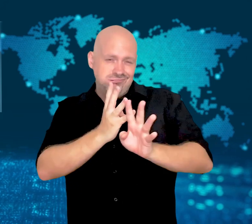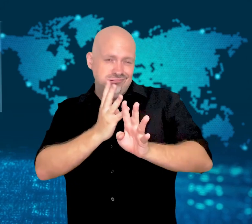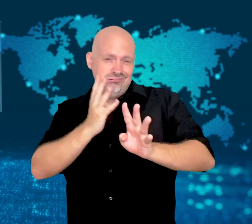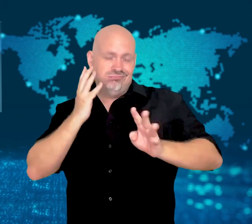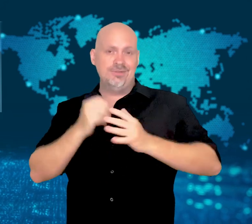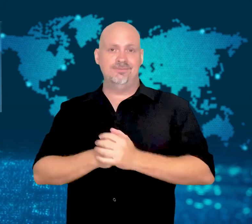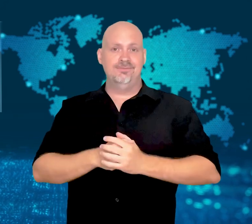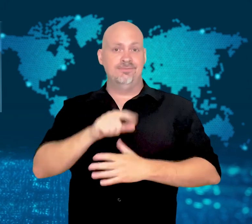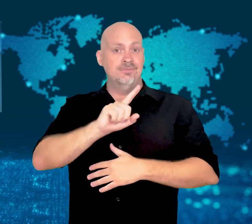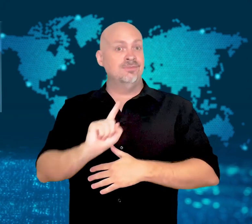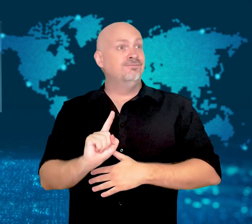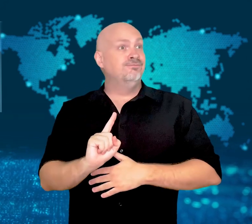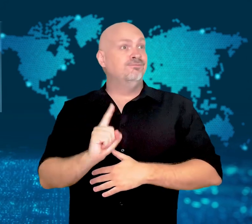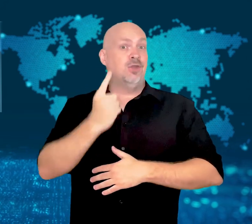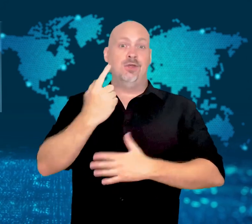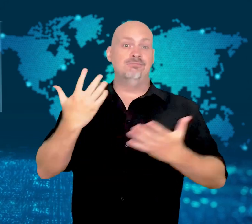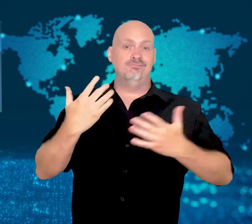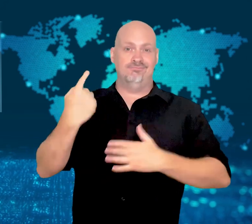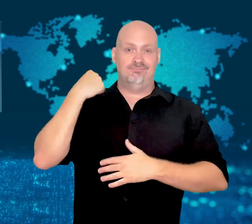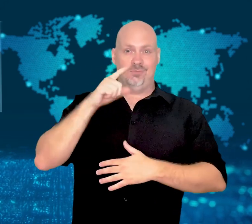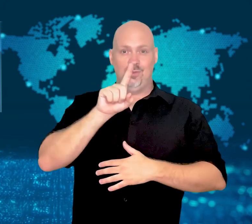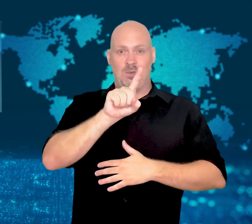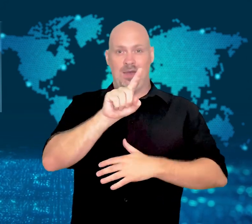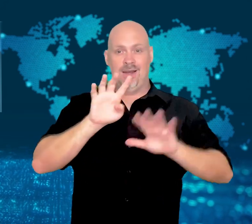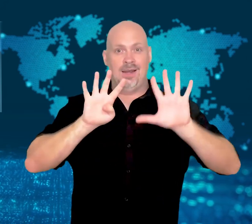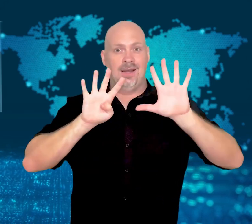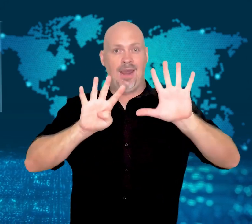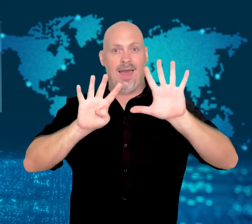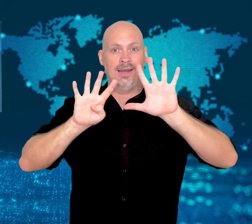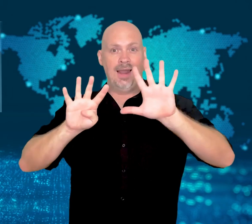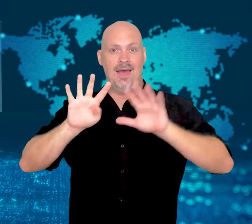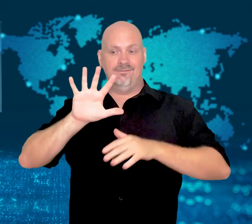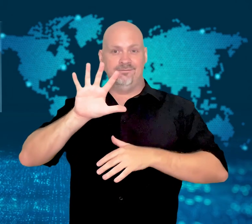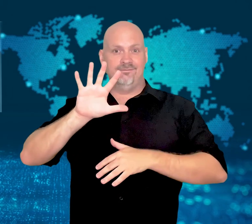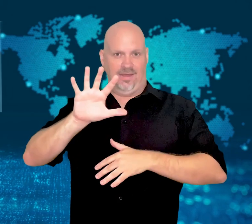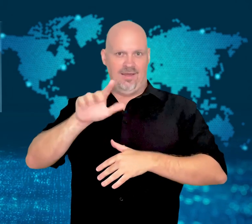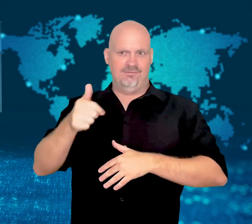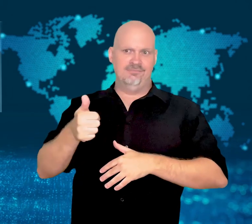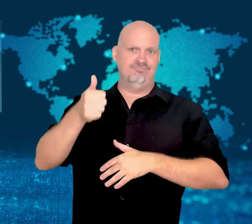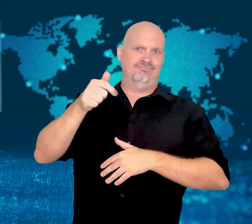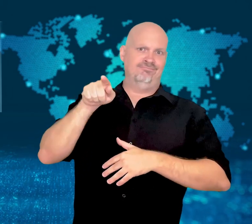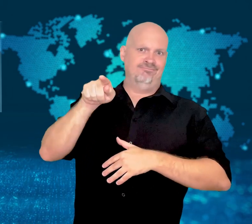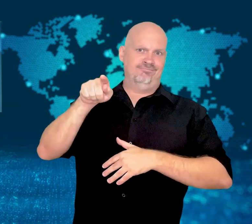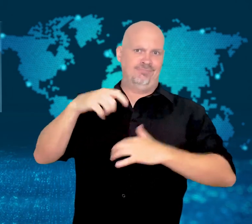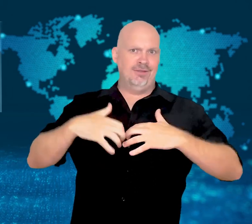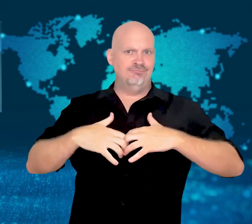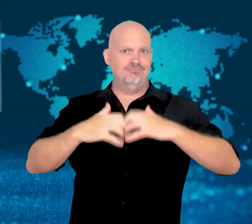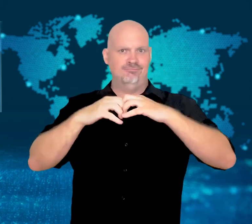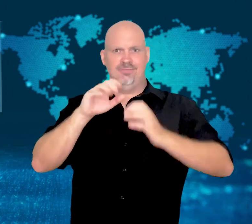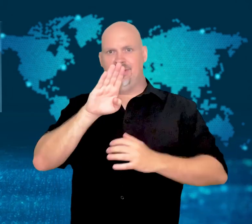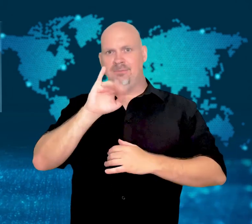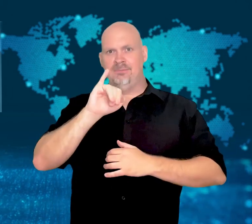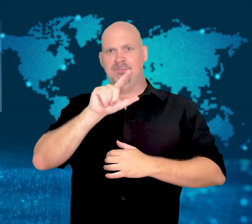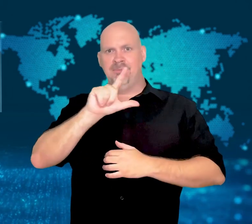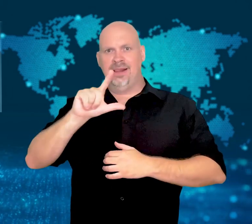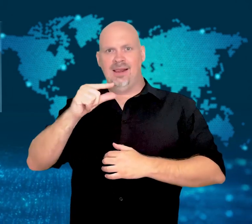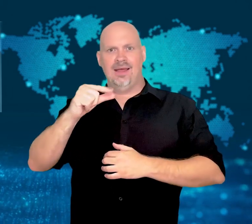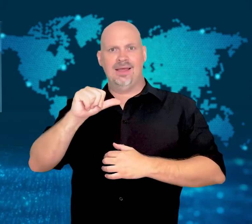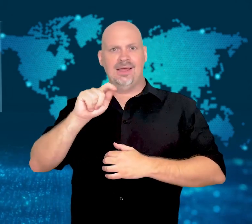It was released as part of the Microsoft Windows 95 system, pre-installed